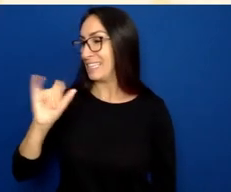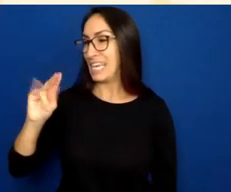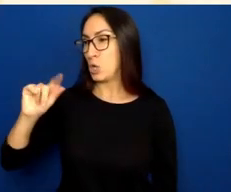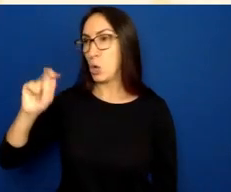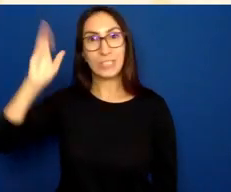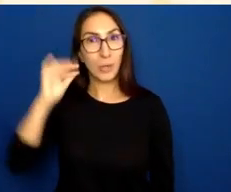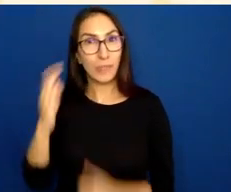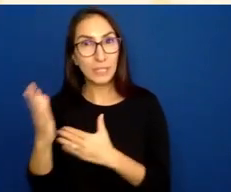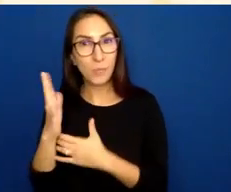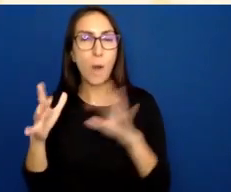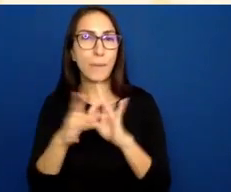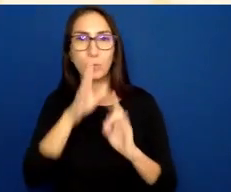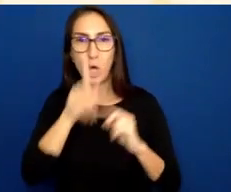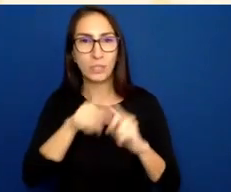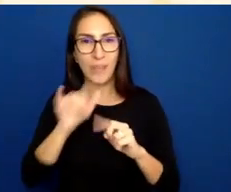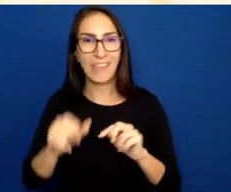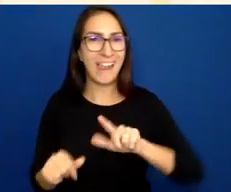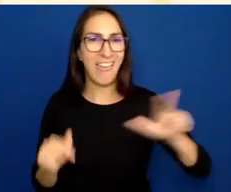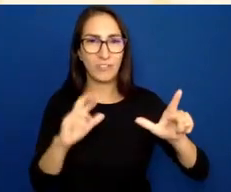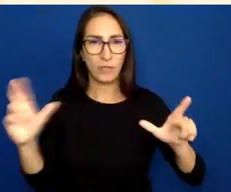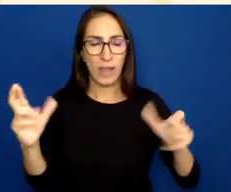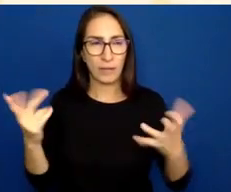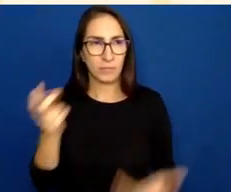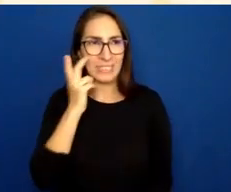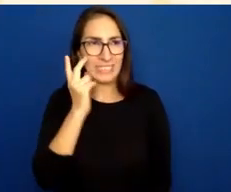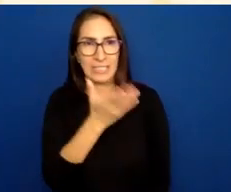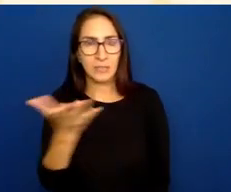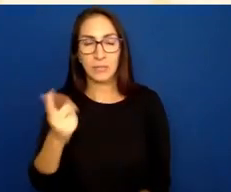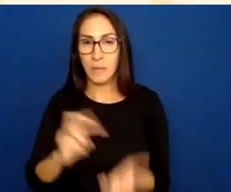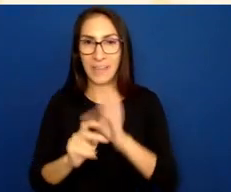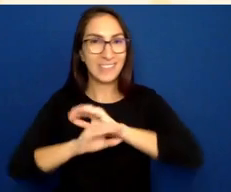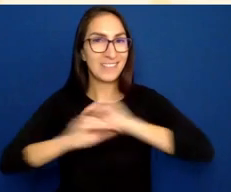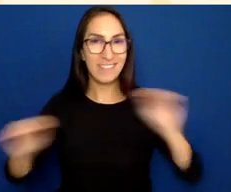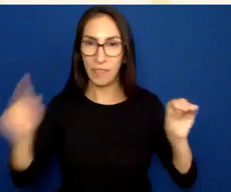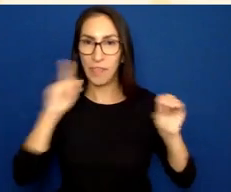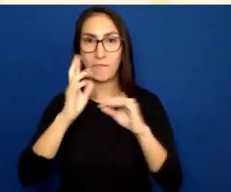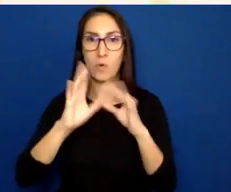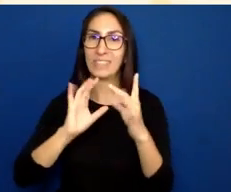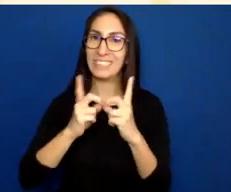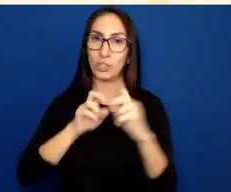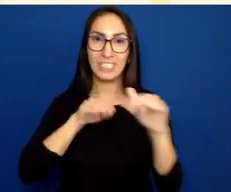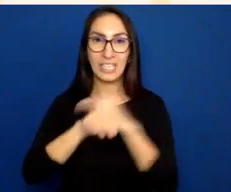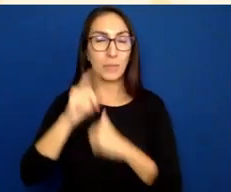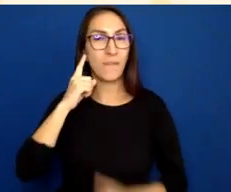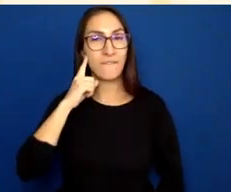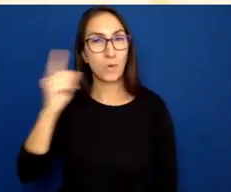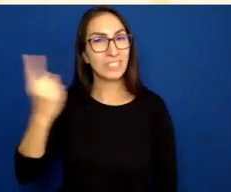Left and right means nothing in the context of digital accessibility for Jennison, for somebody who is blind.